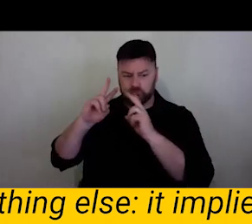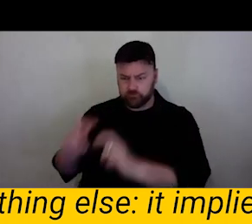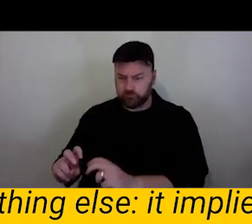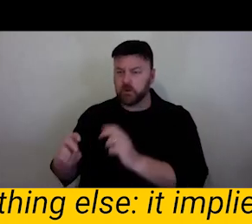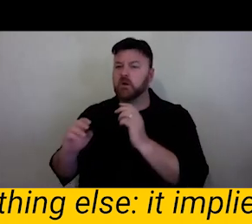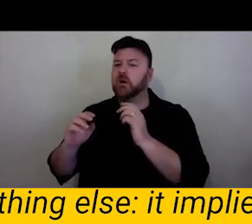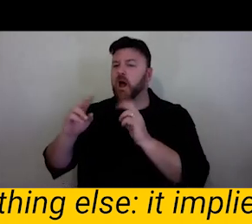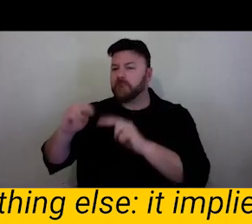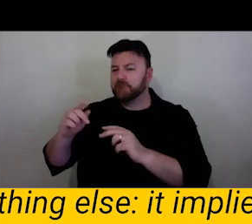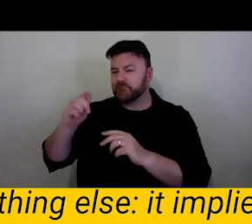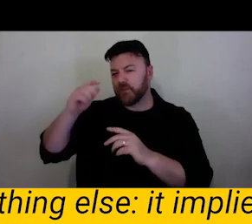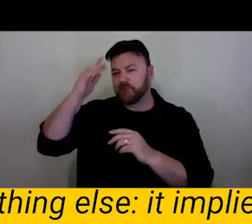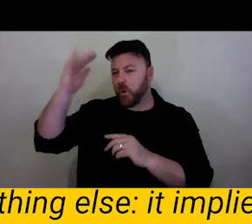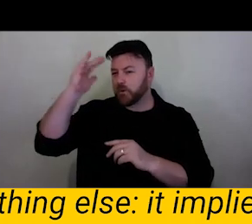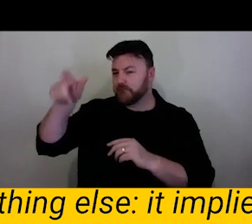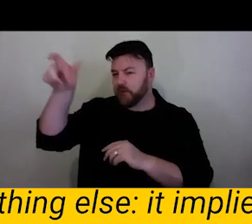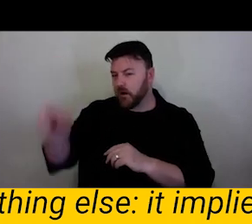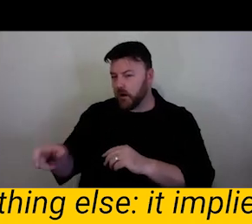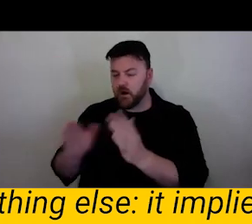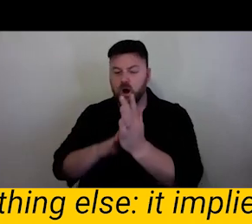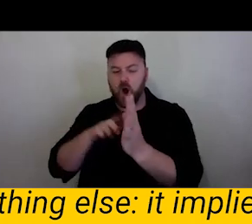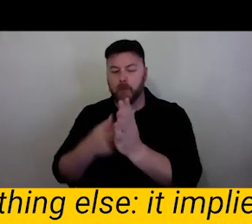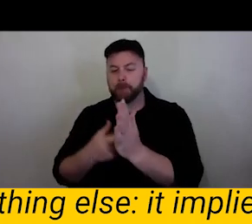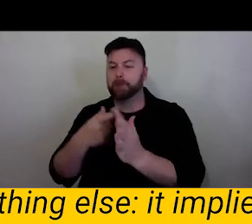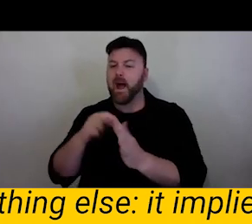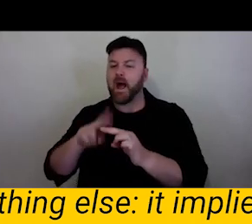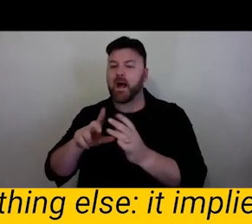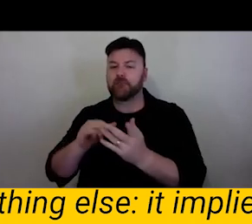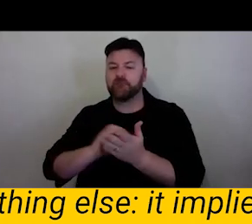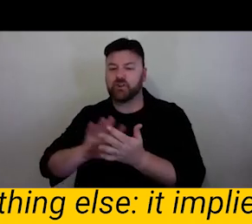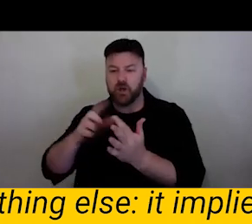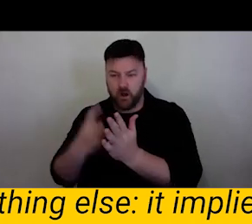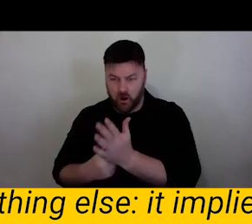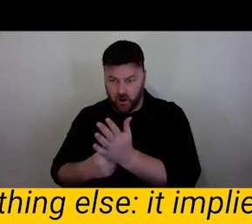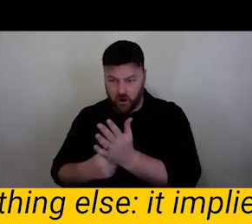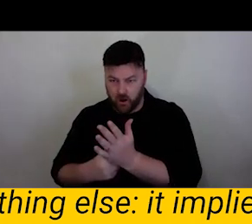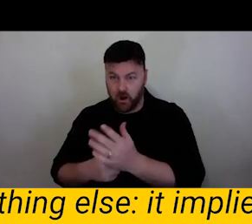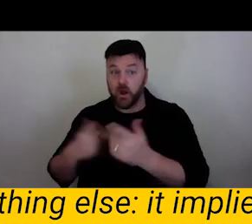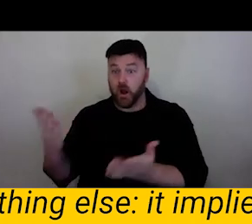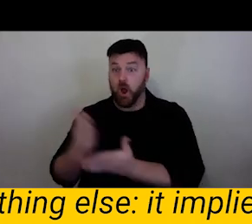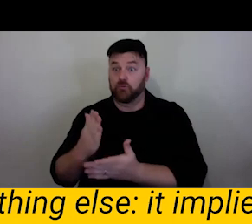We are hoping that a silver lining of this pandemic is the overthrowing of neo capitalism.